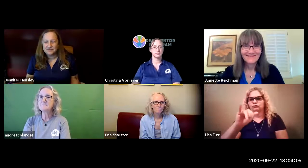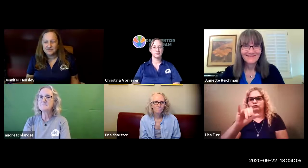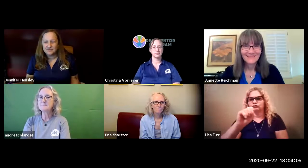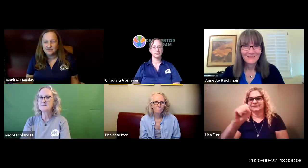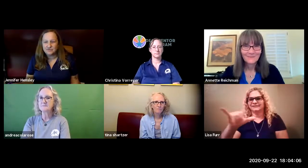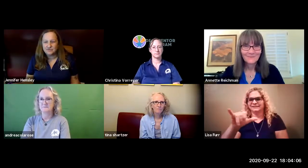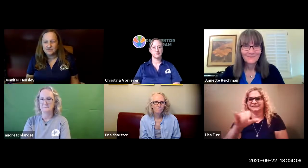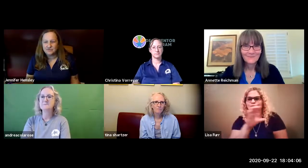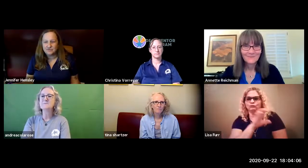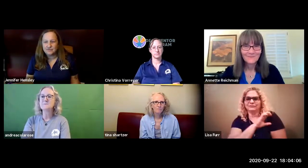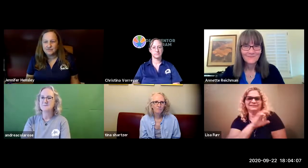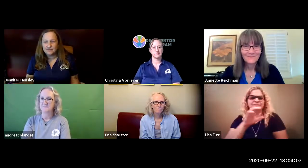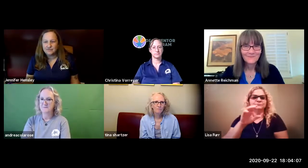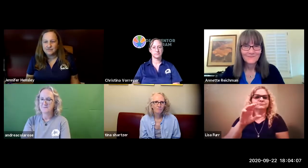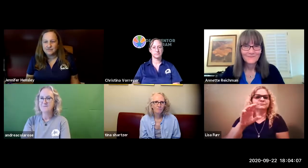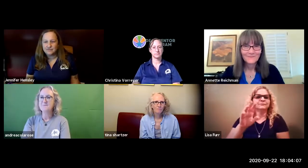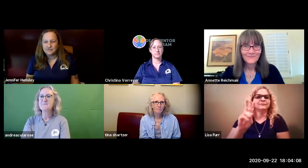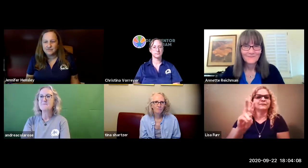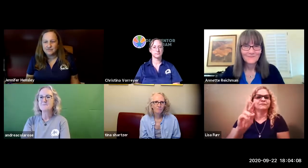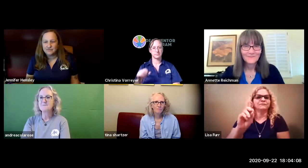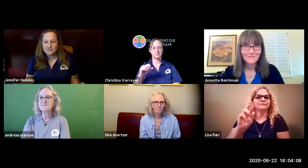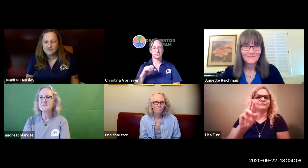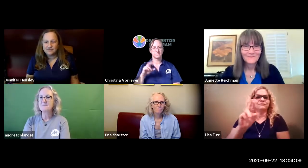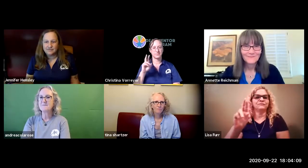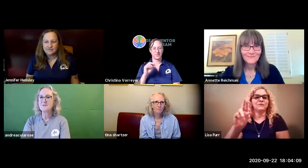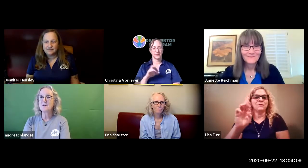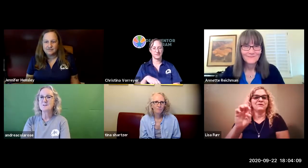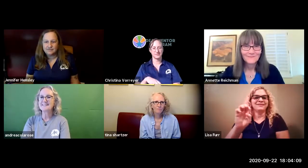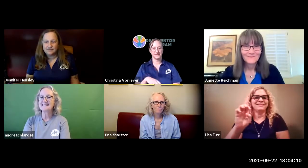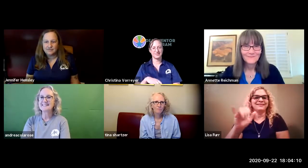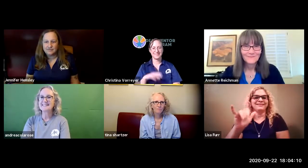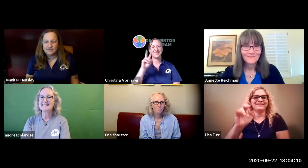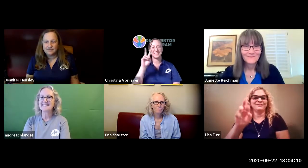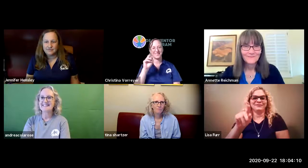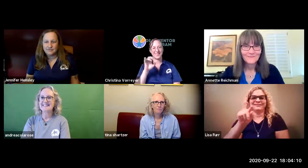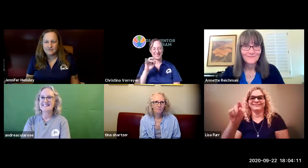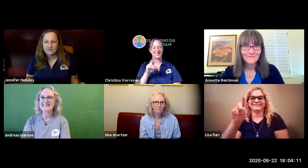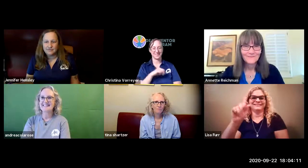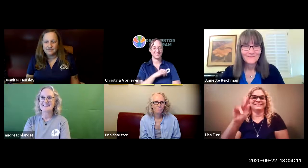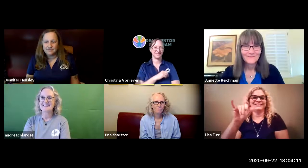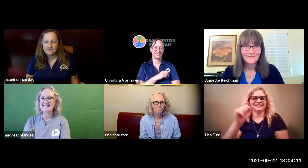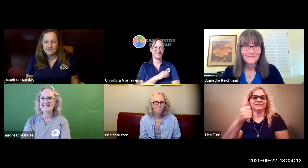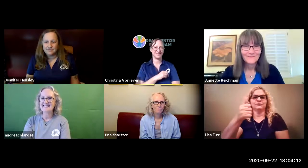or chrissy as she goes by chrissy warrior davis